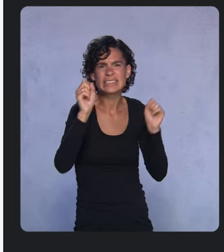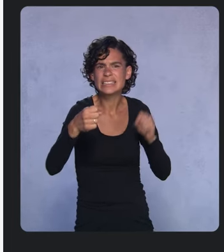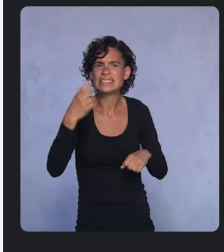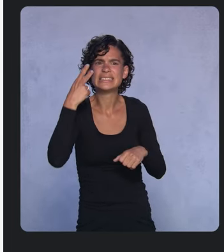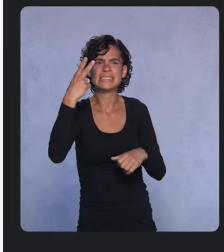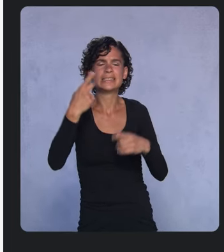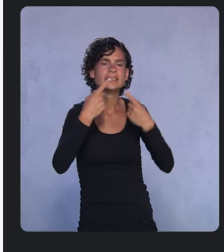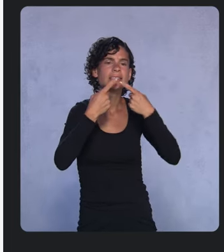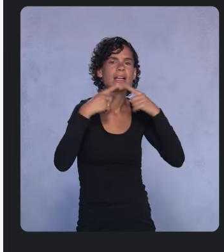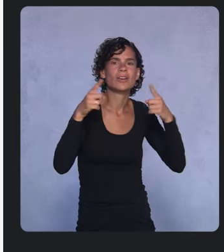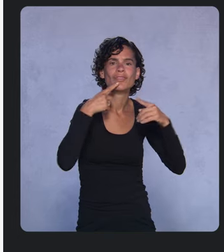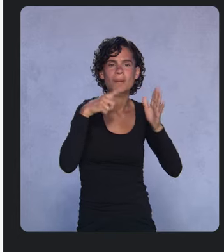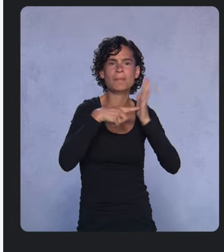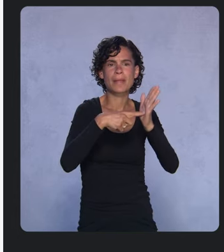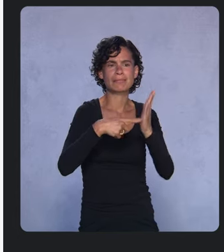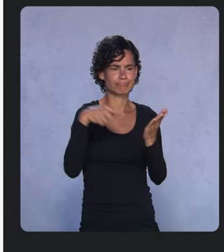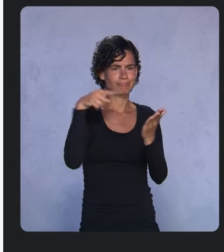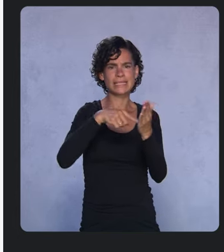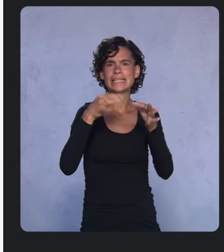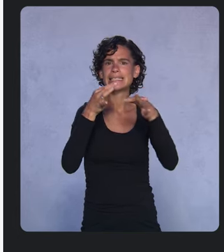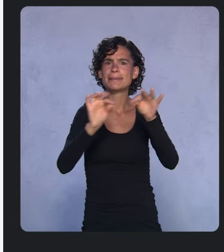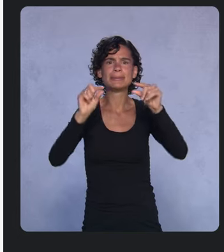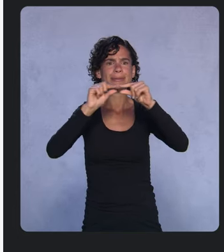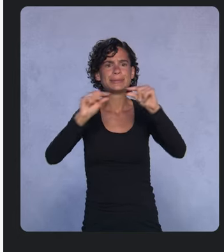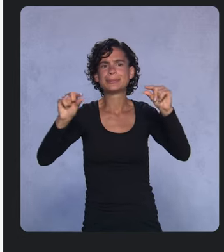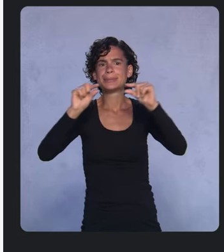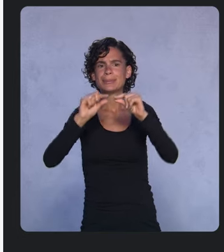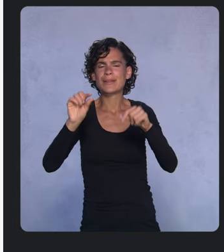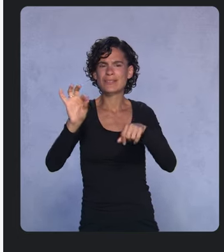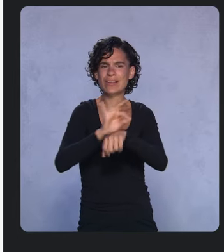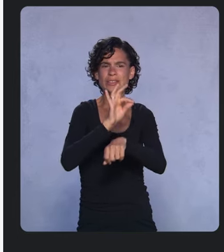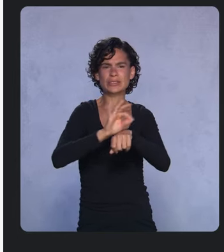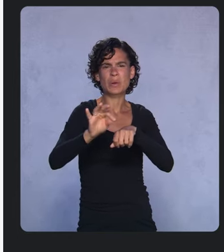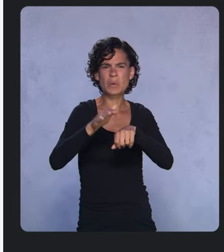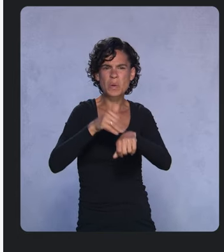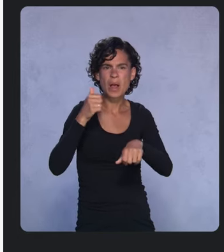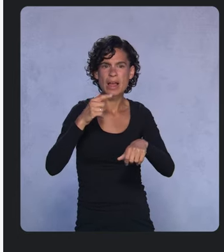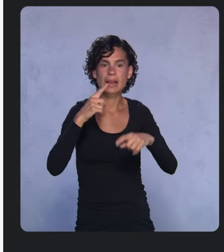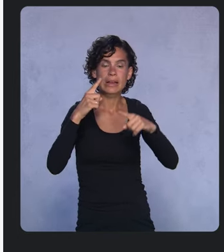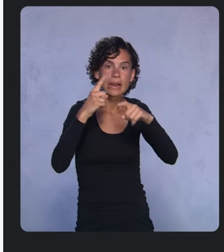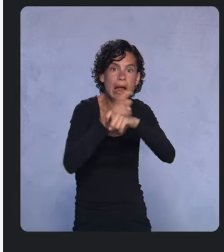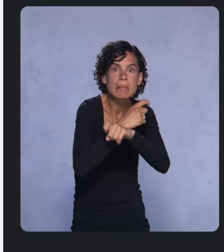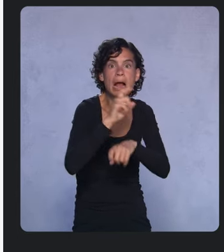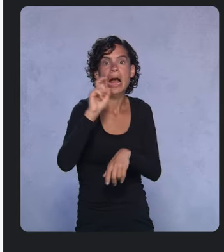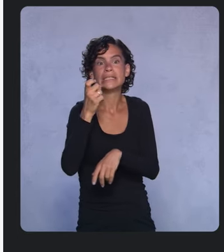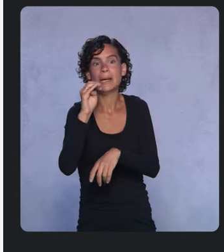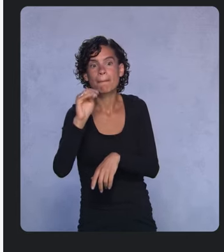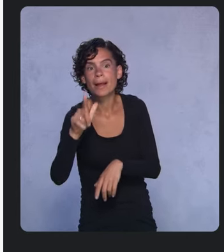It’s simple function calls; we don’t have complex XML, we don’t have complicated layout terms. It's much easier than before.